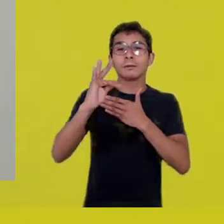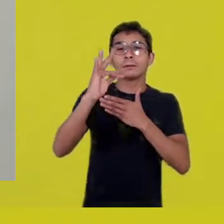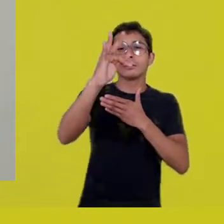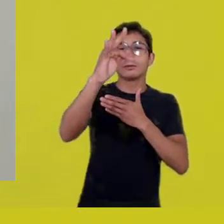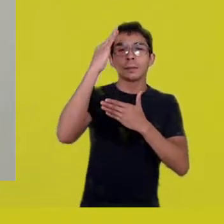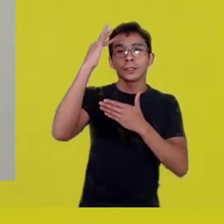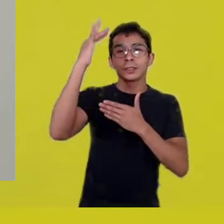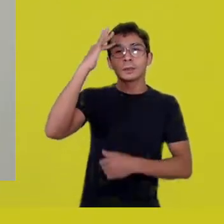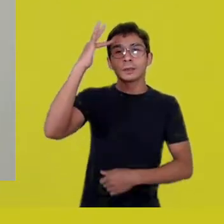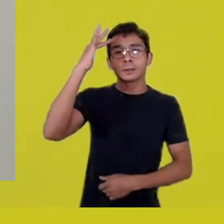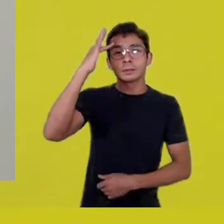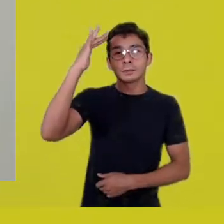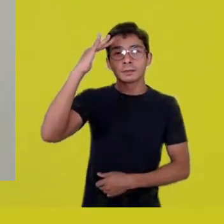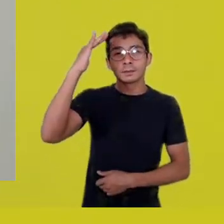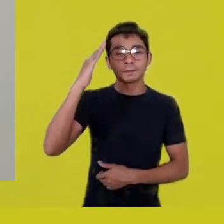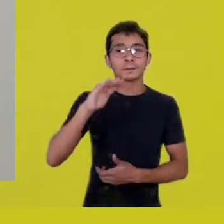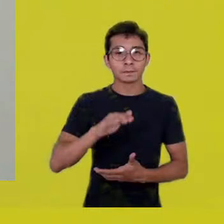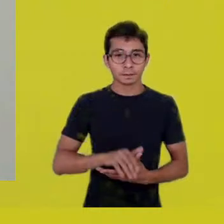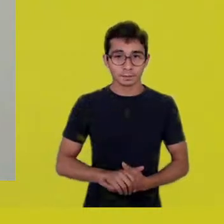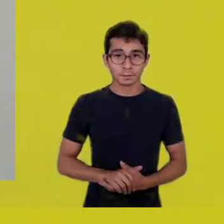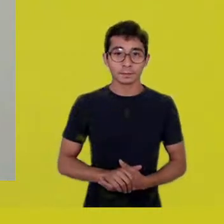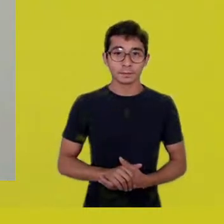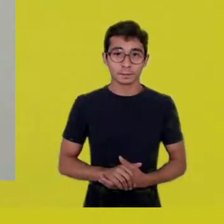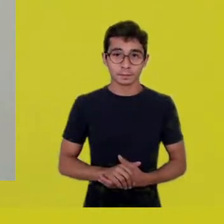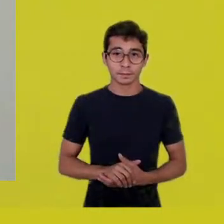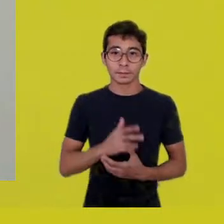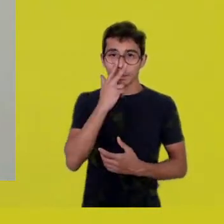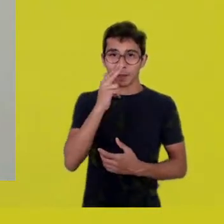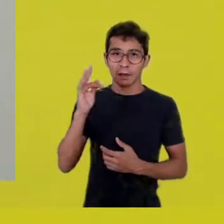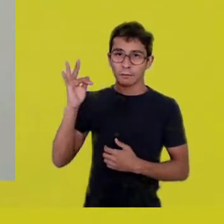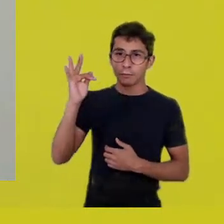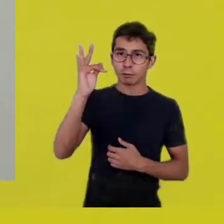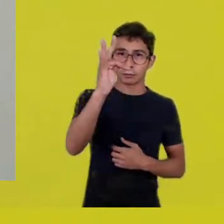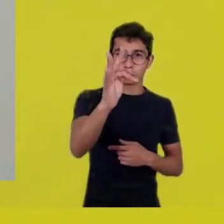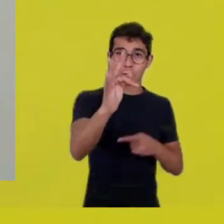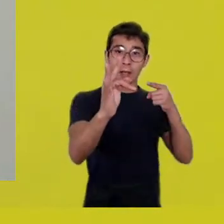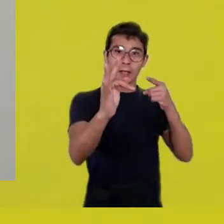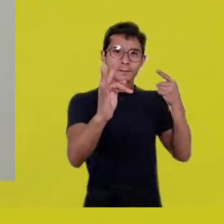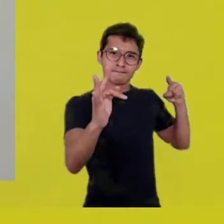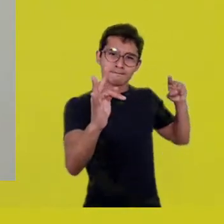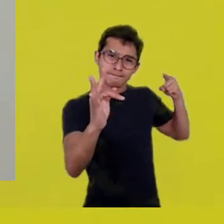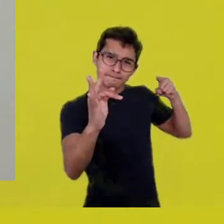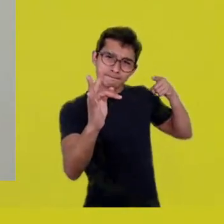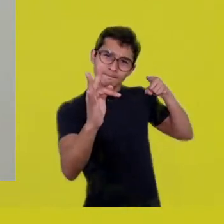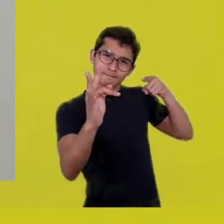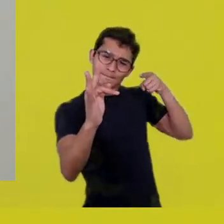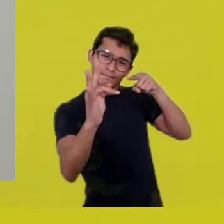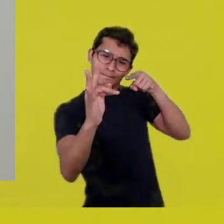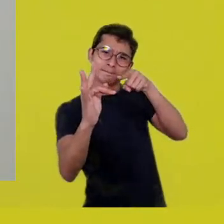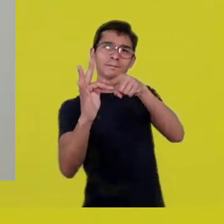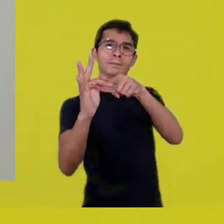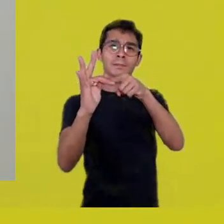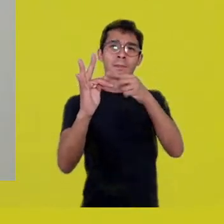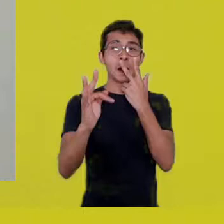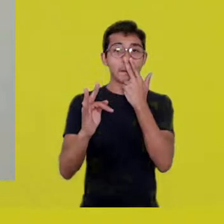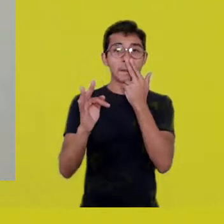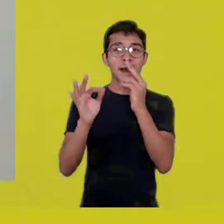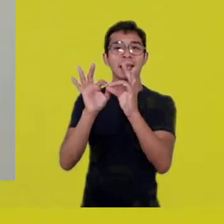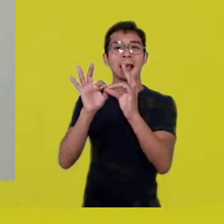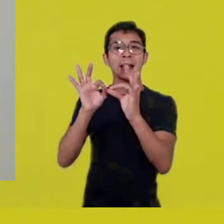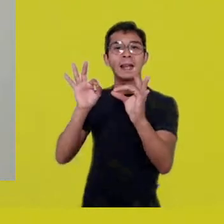This prospective arrow in time, imagining it has a line, a direction,